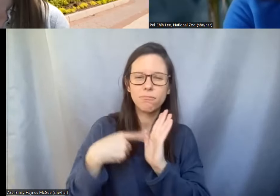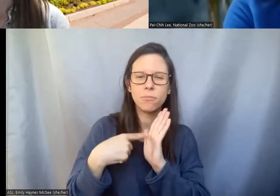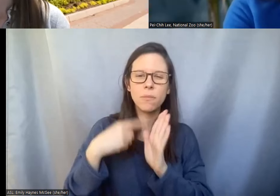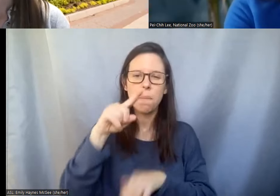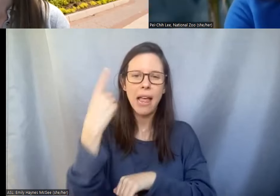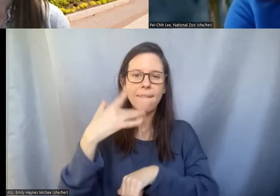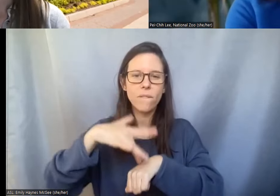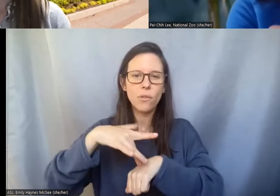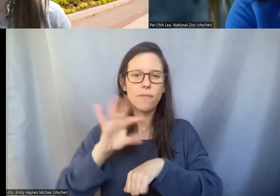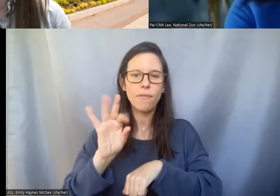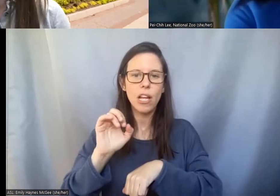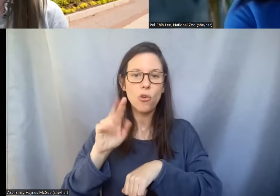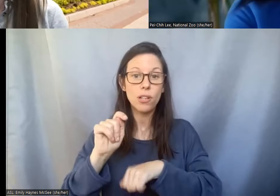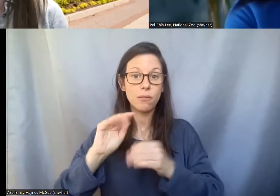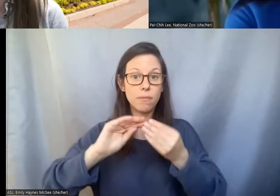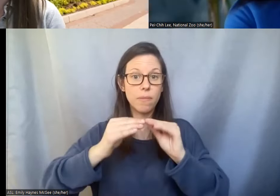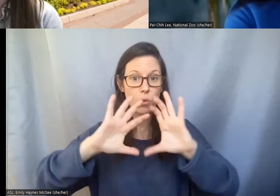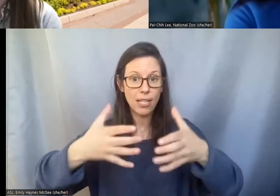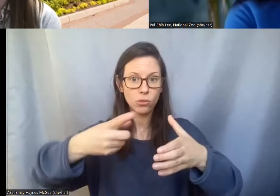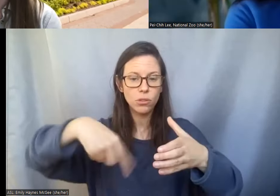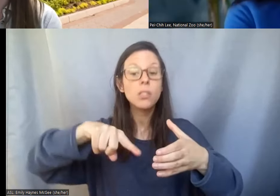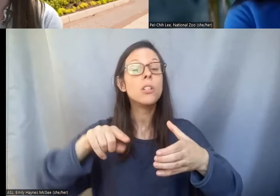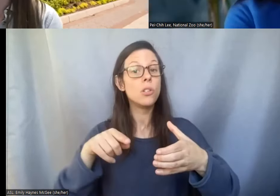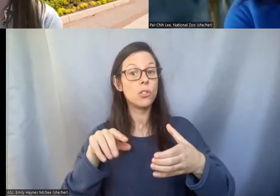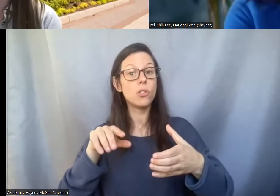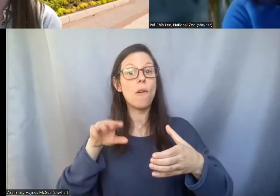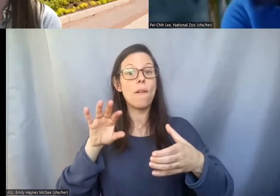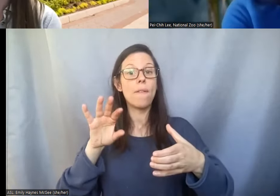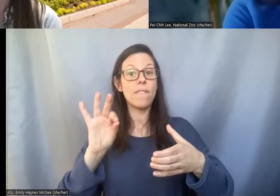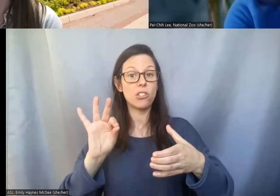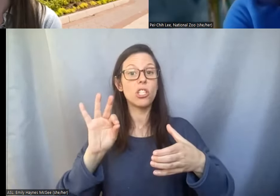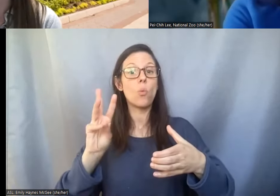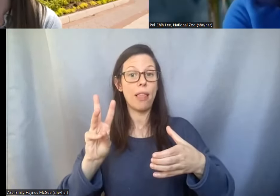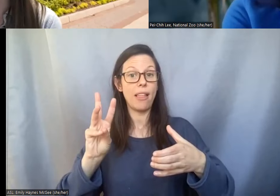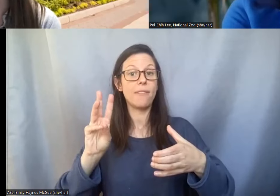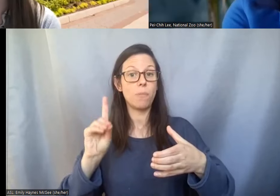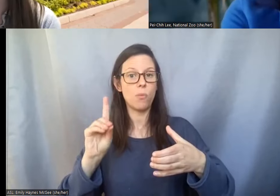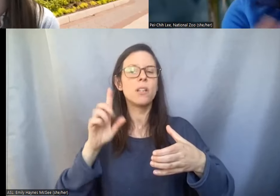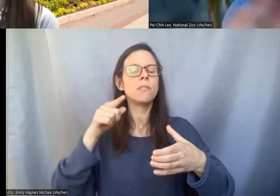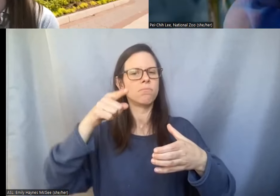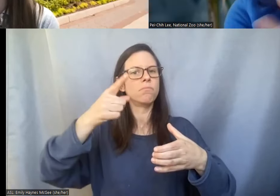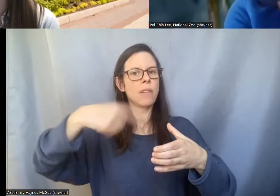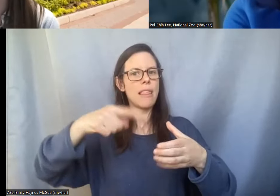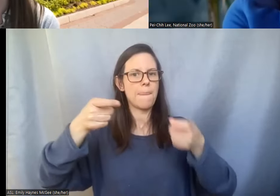if though they're managing this population that's been reintroduced back in Wyoming. So if they any